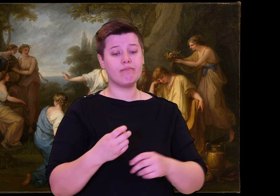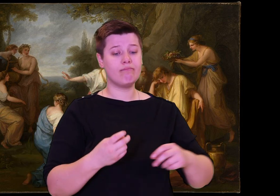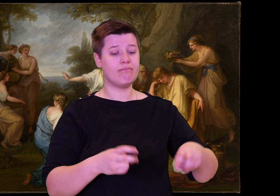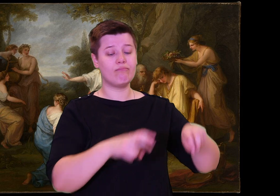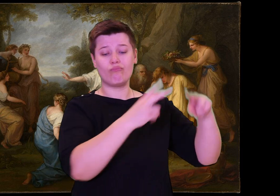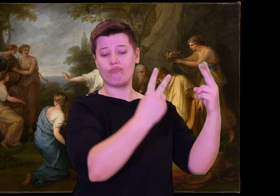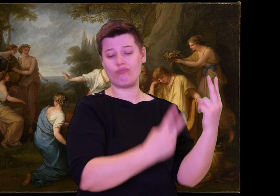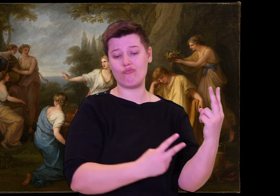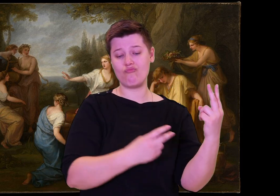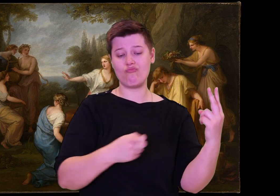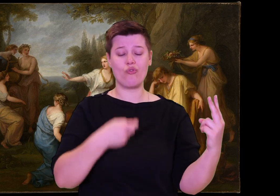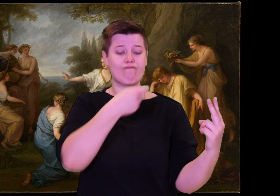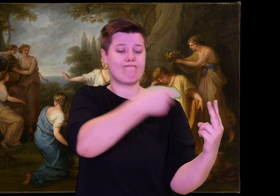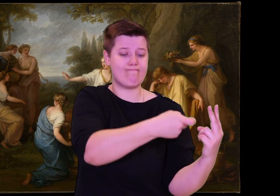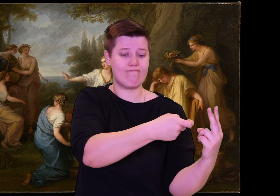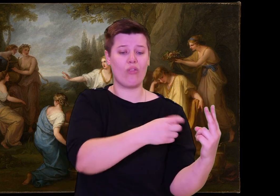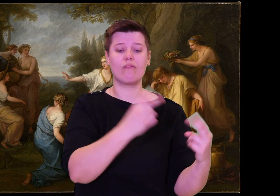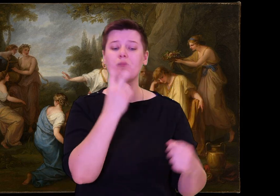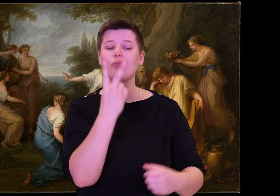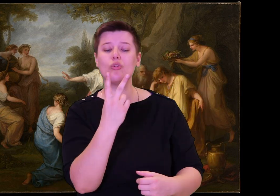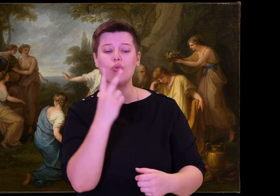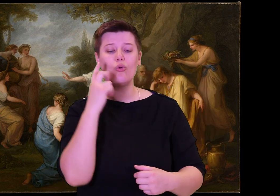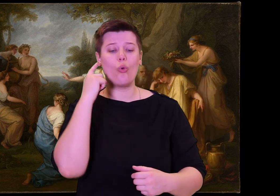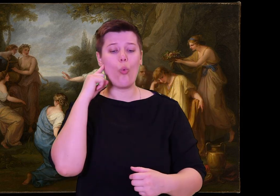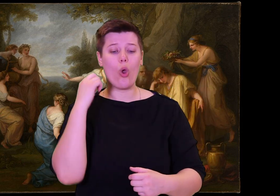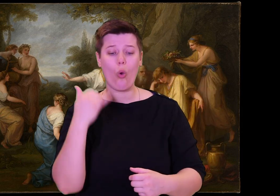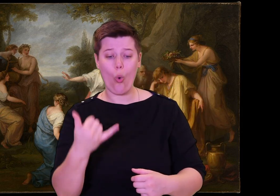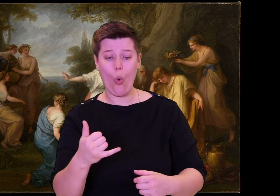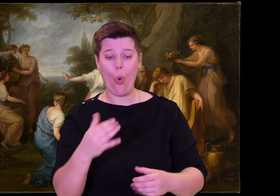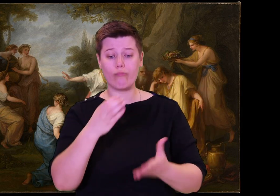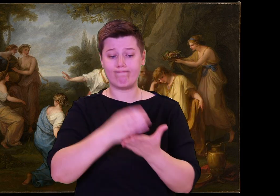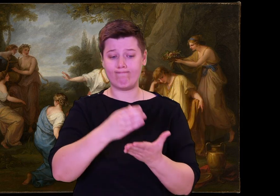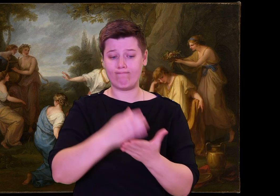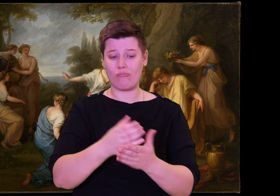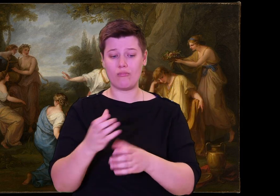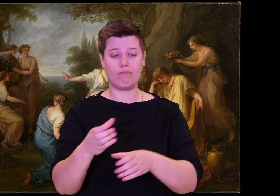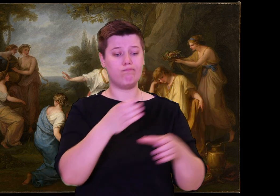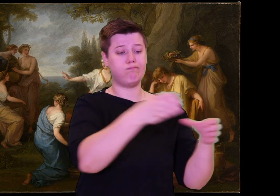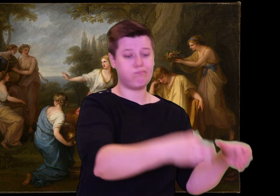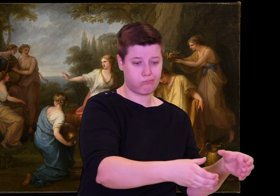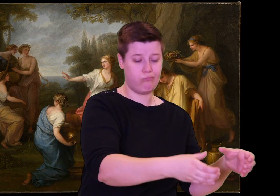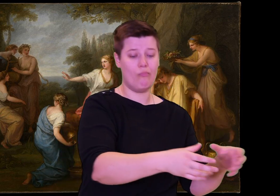and house boys filled their wine-bowls up with drink. Then they all reach to take